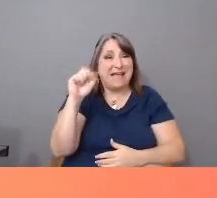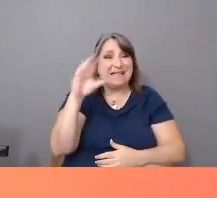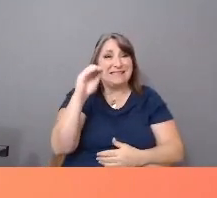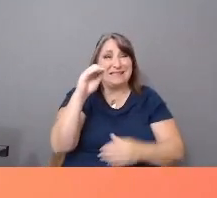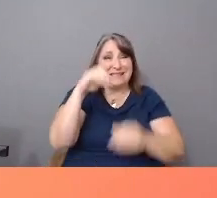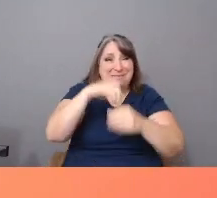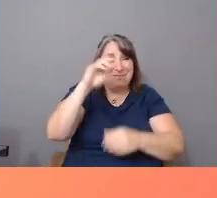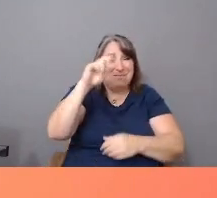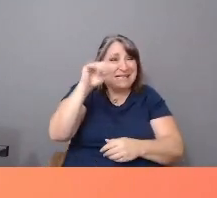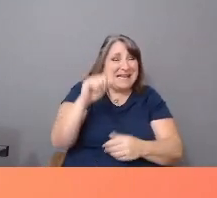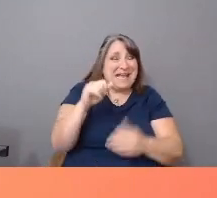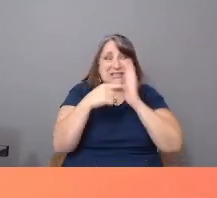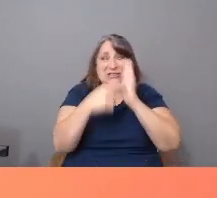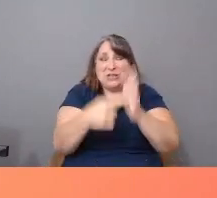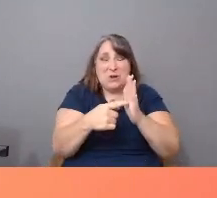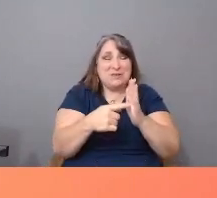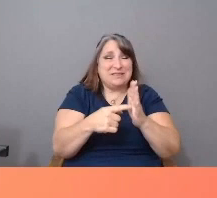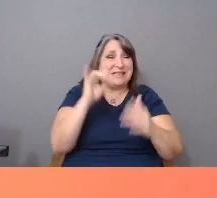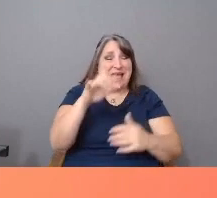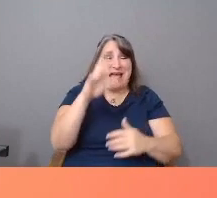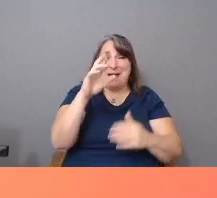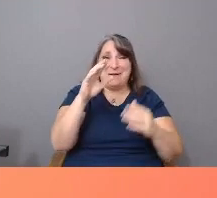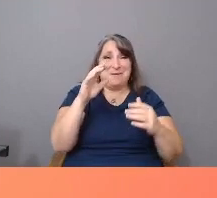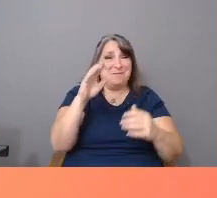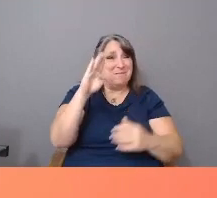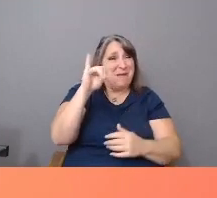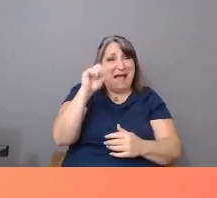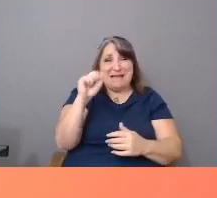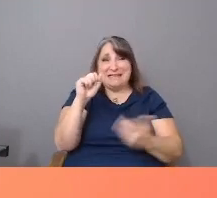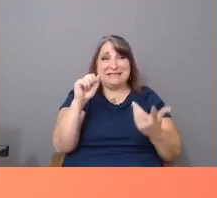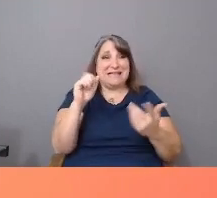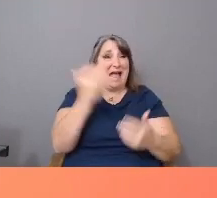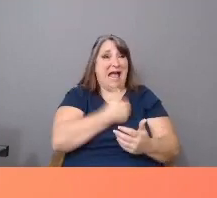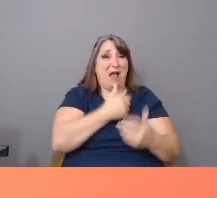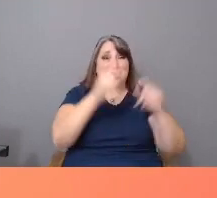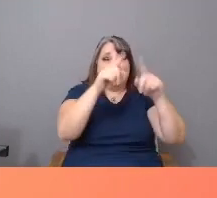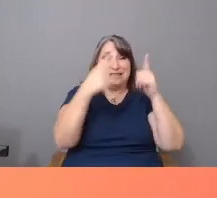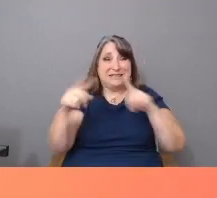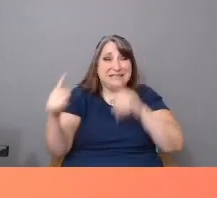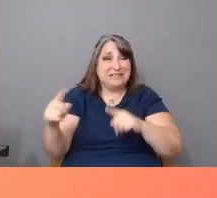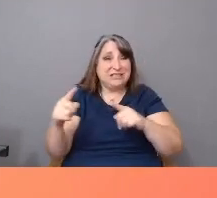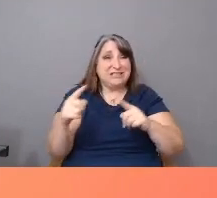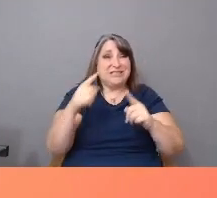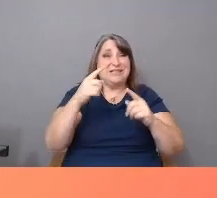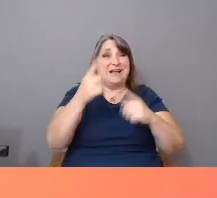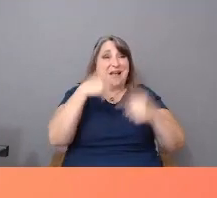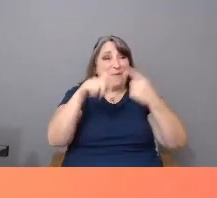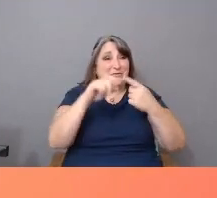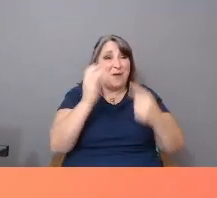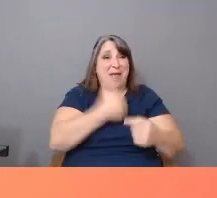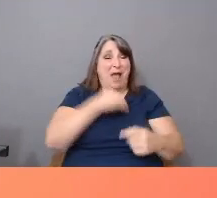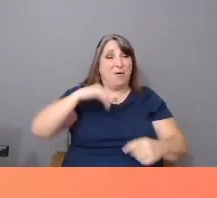until many white Americans believe our conditions stem from our own faults rather than from our systemic exclusion